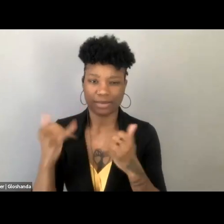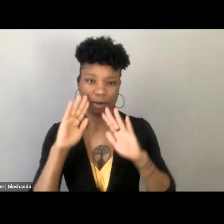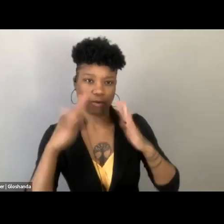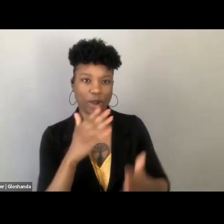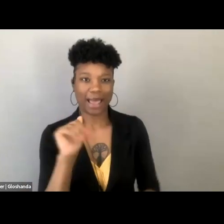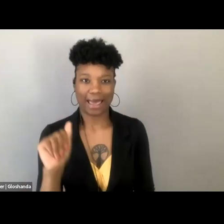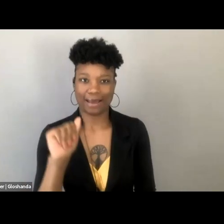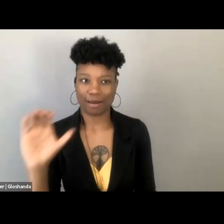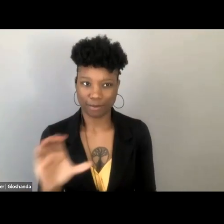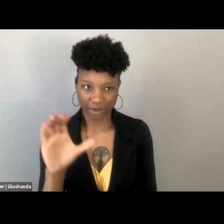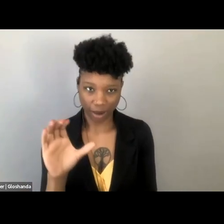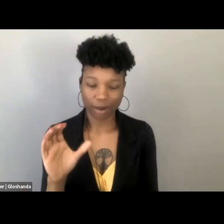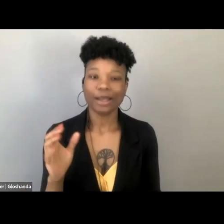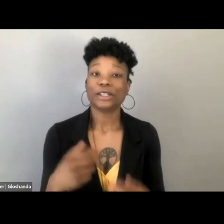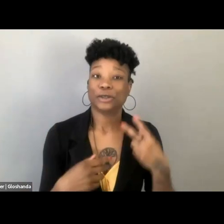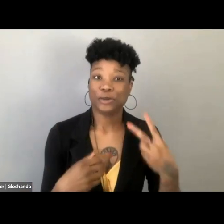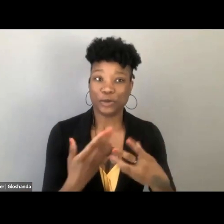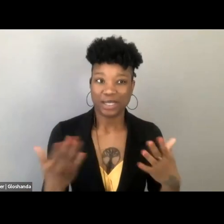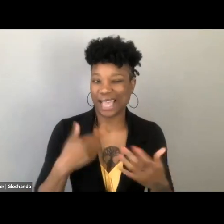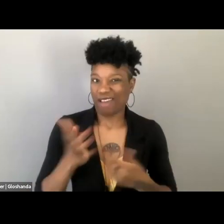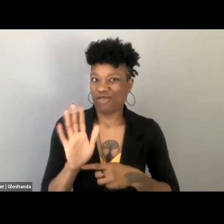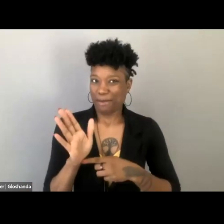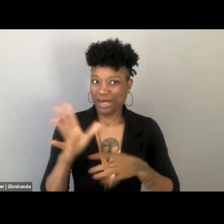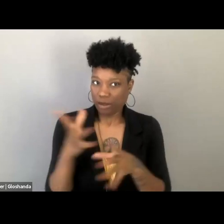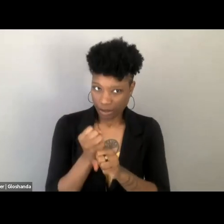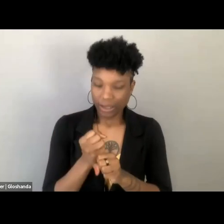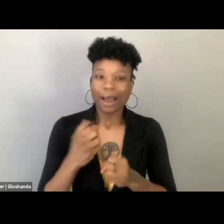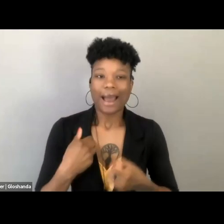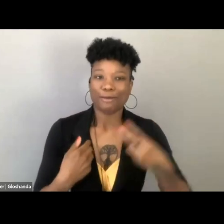I've got about two things I'll try to say, one of which is, you know, picking up on, like Kendra and Jules